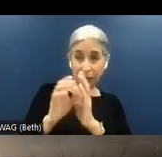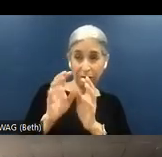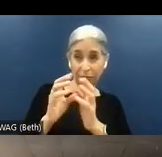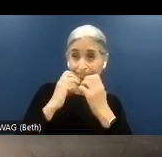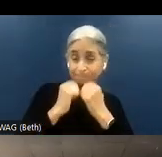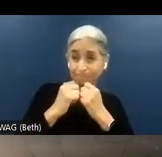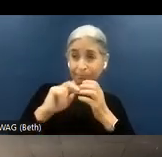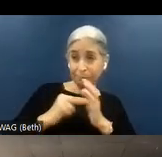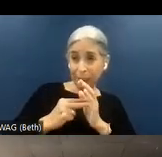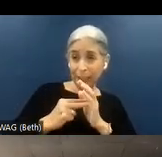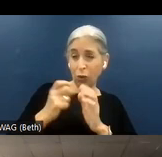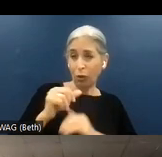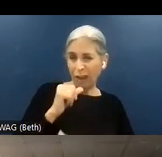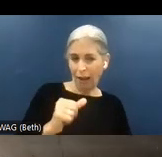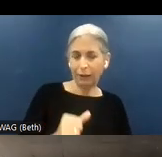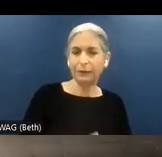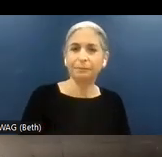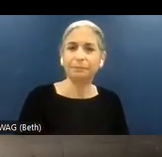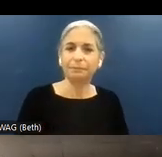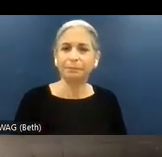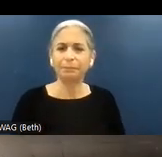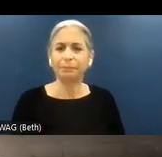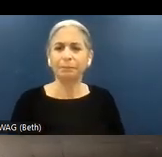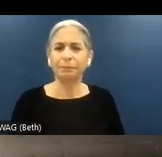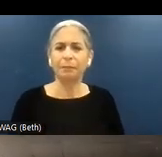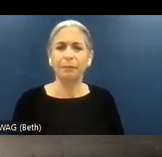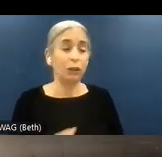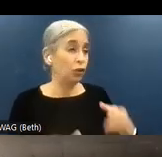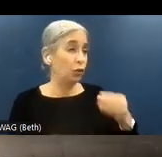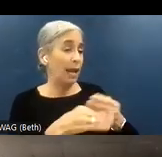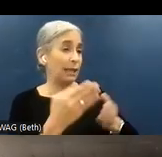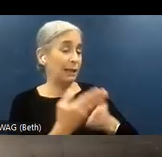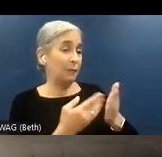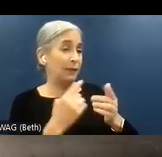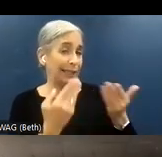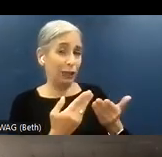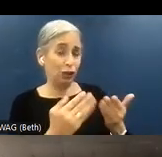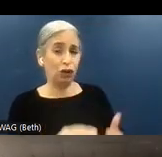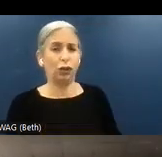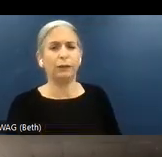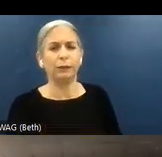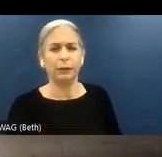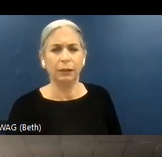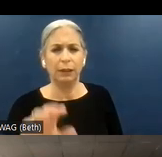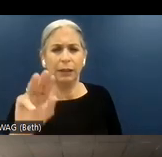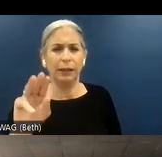So just to add something here, if we think about the one, one, one